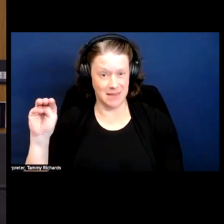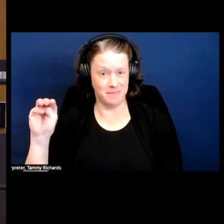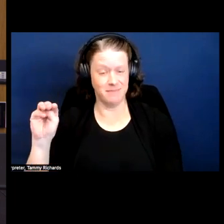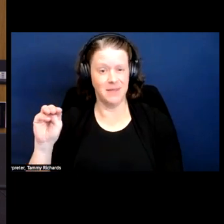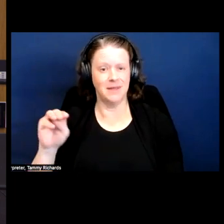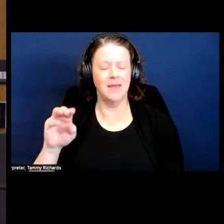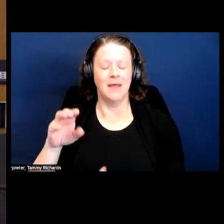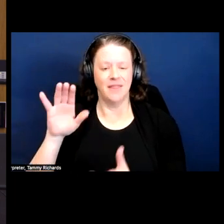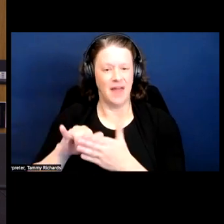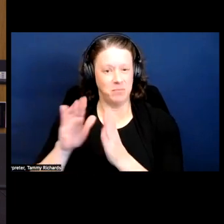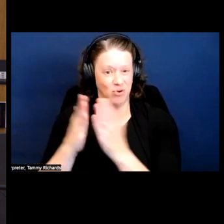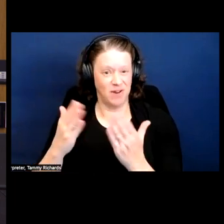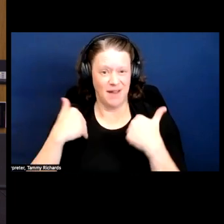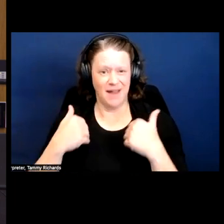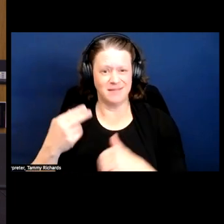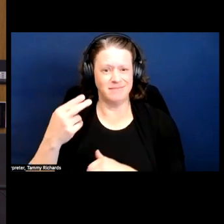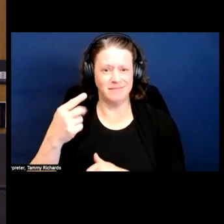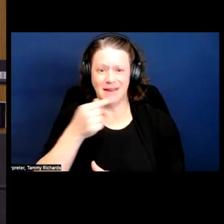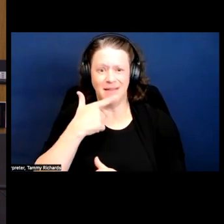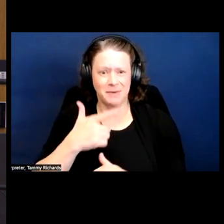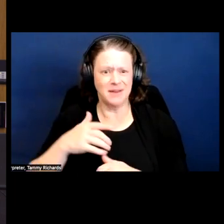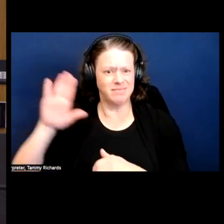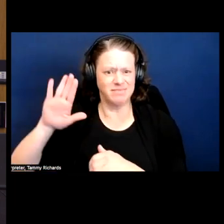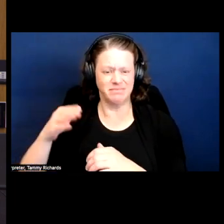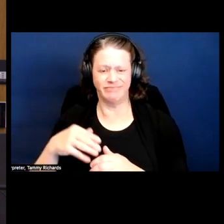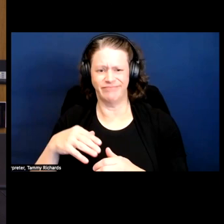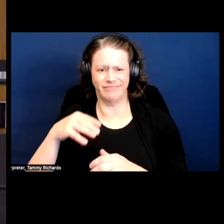in it for a long time, that's obviously an example.